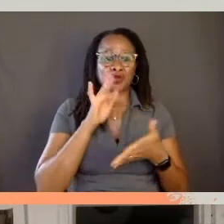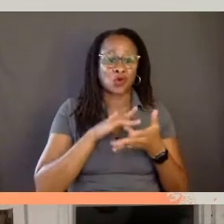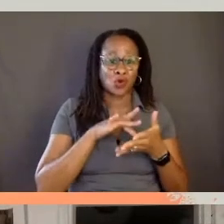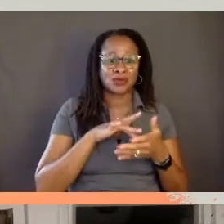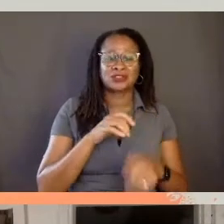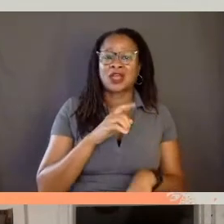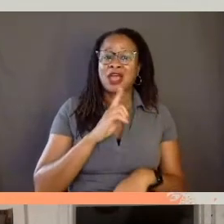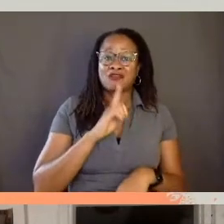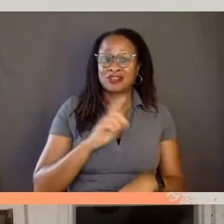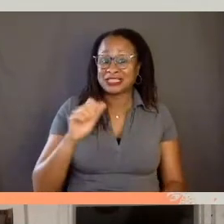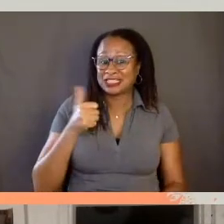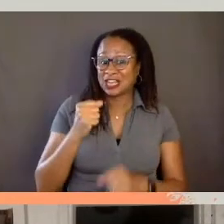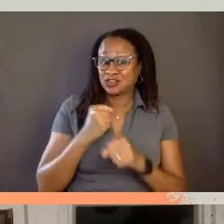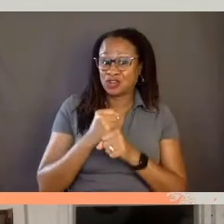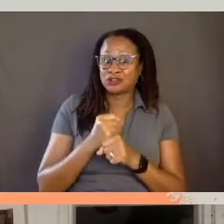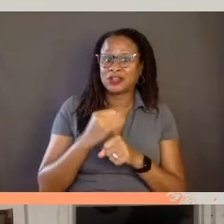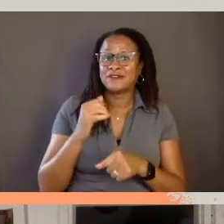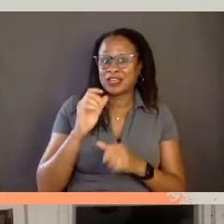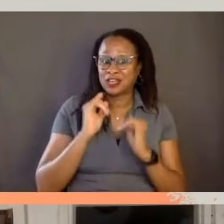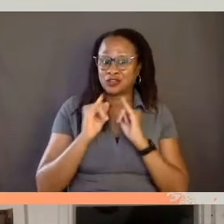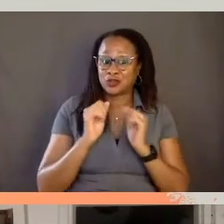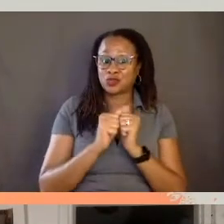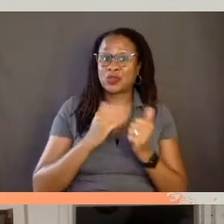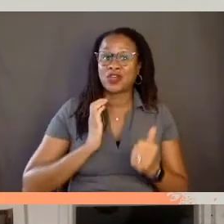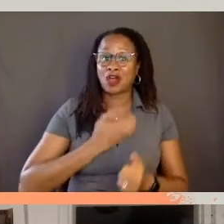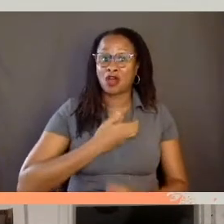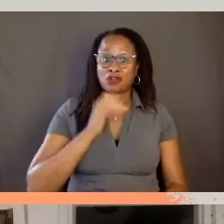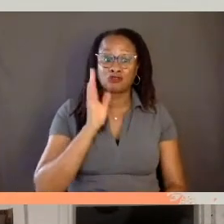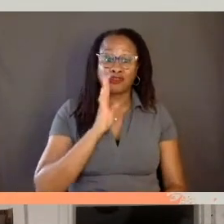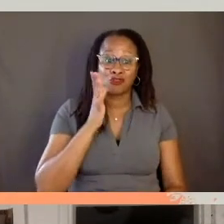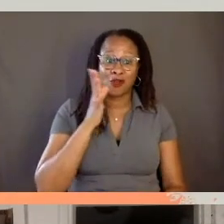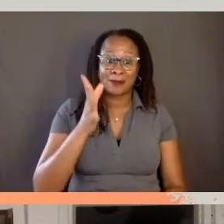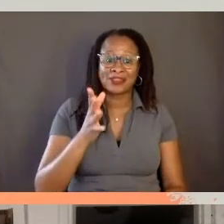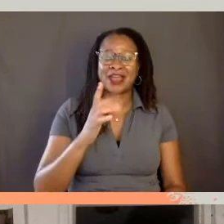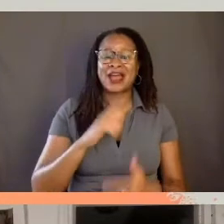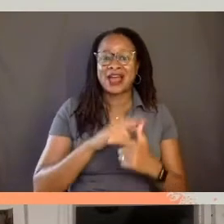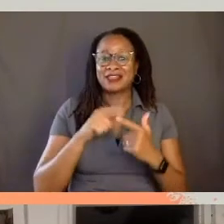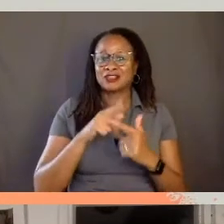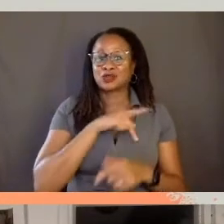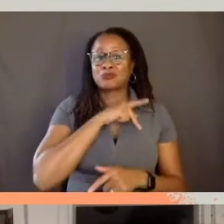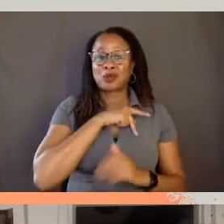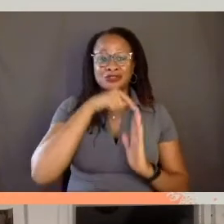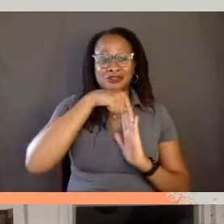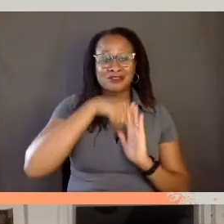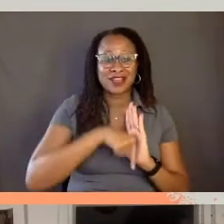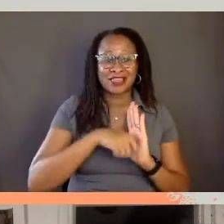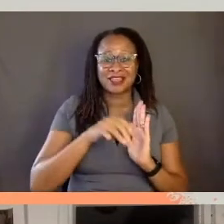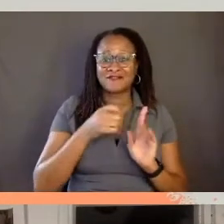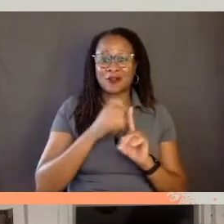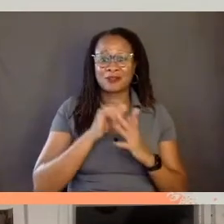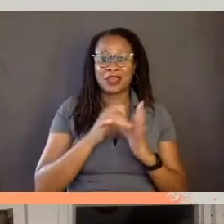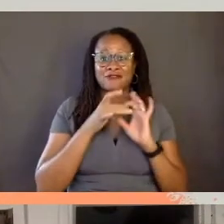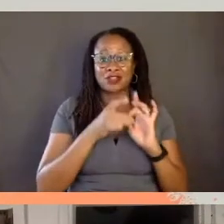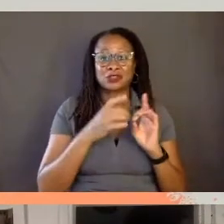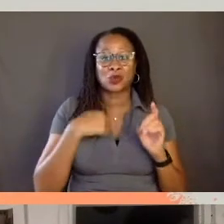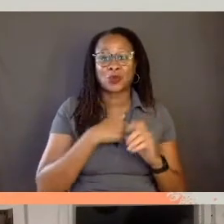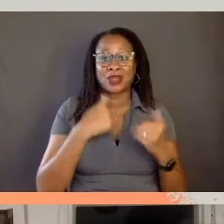that we conducted with our grandmother. And there's a sort of a personal depth that goes that is, from that relationship that we had and also our approach.